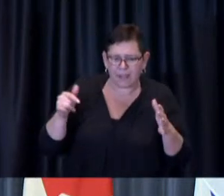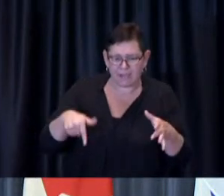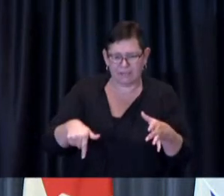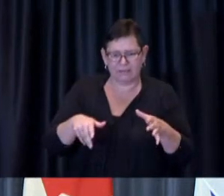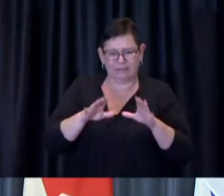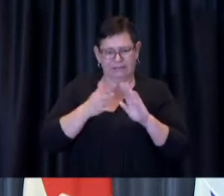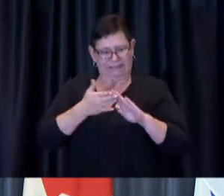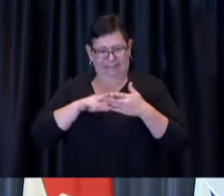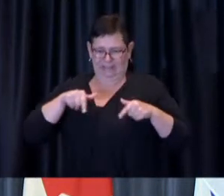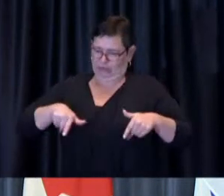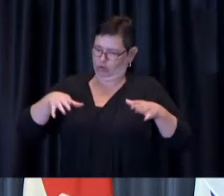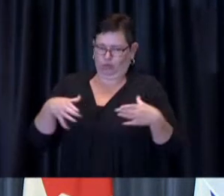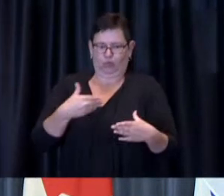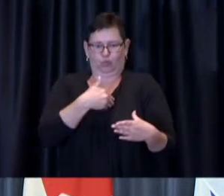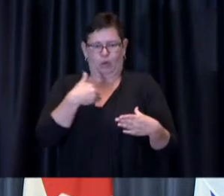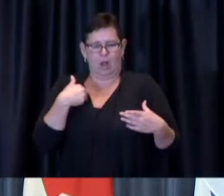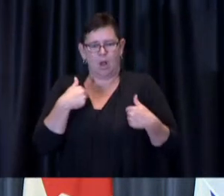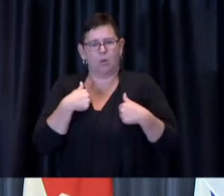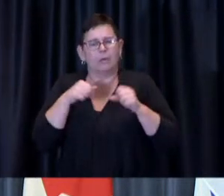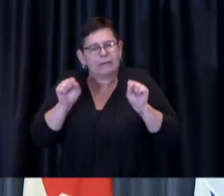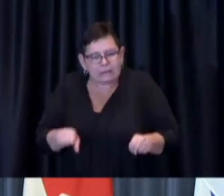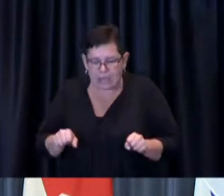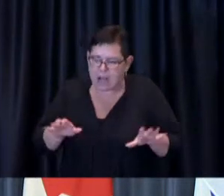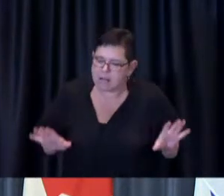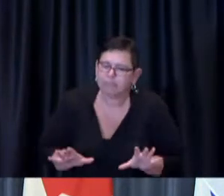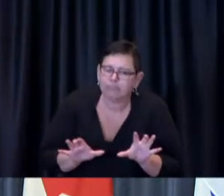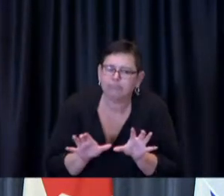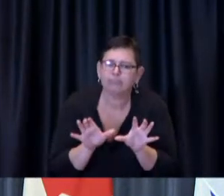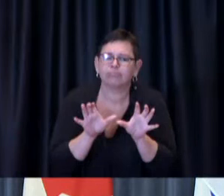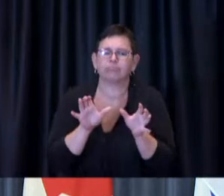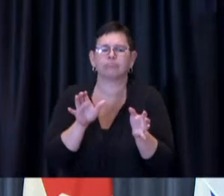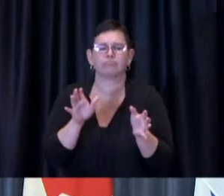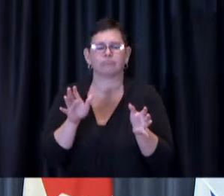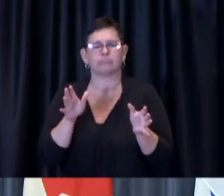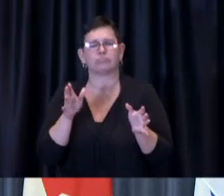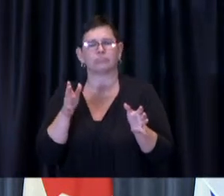in that regard but i've said you know that it is preferable within the context of all these legal